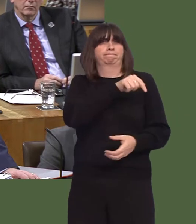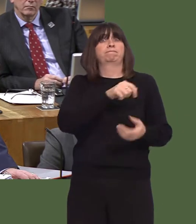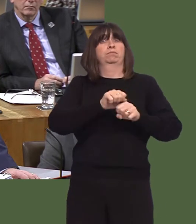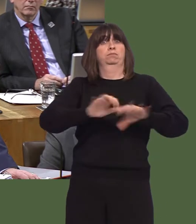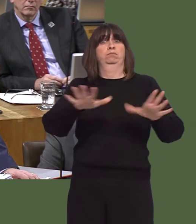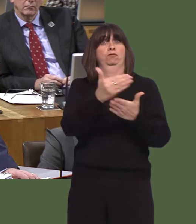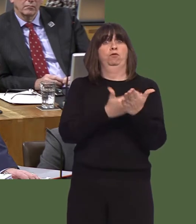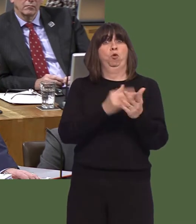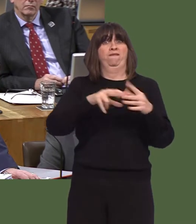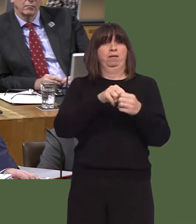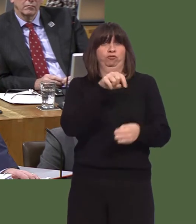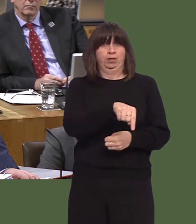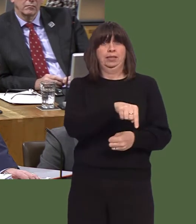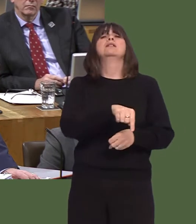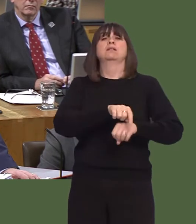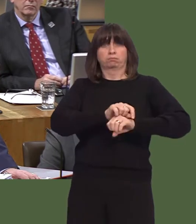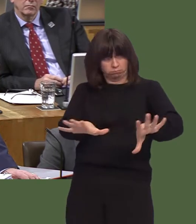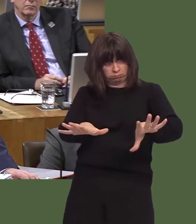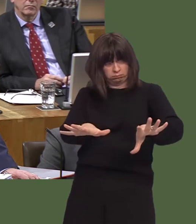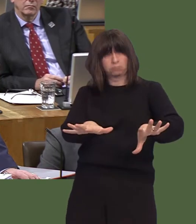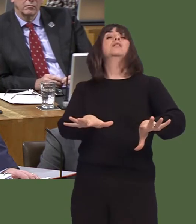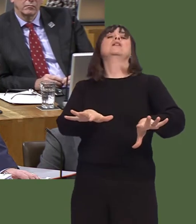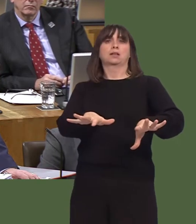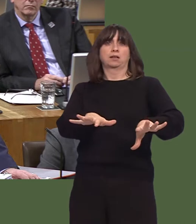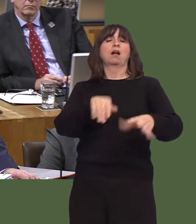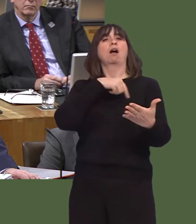ynglyn ‚'r ffordd ymlaen gydag unrhyw dreth. Nick Ramsay AM: 2.